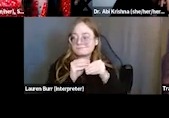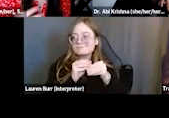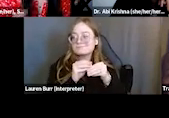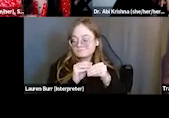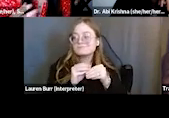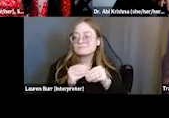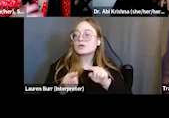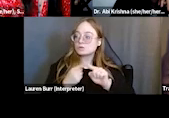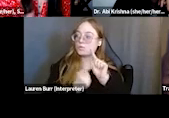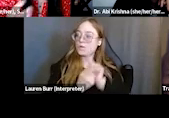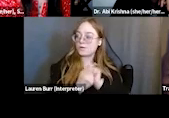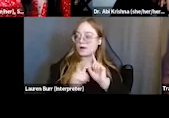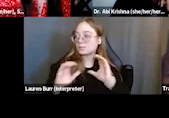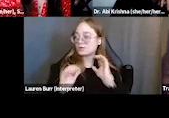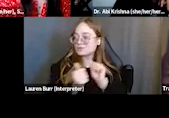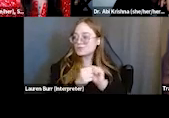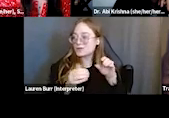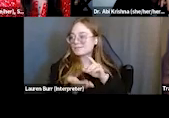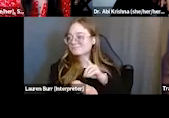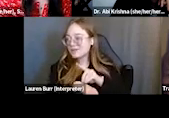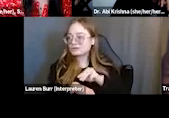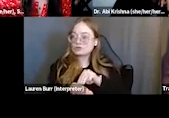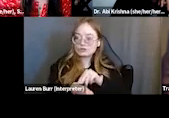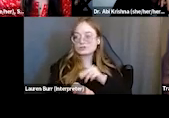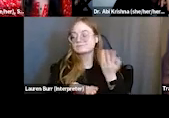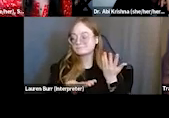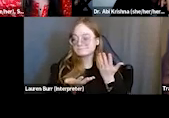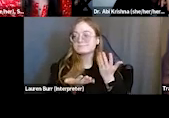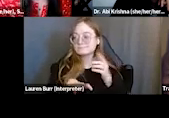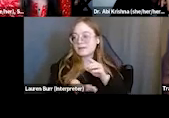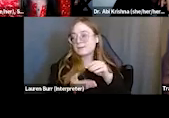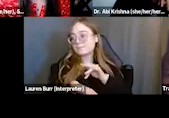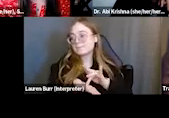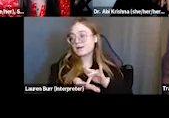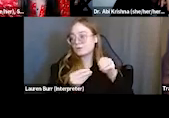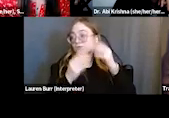that you may have with the medical provider, as you talk through the process and what your ask is of them.